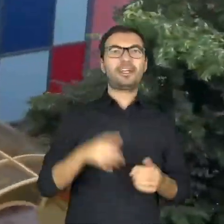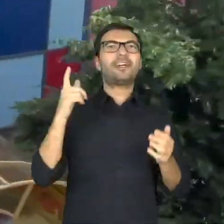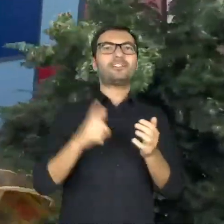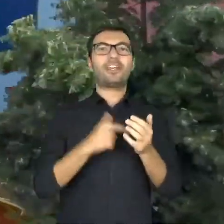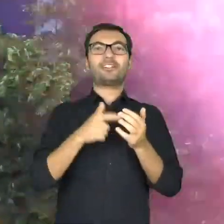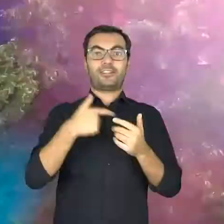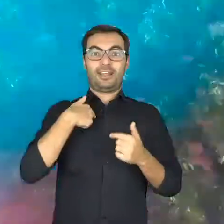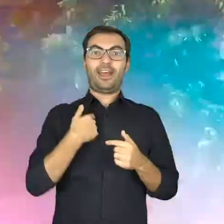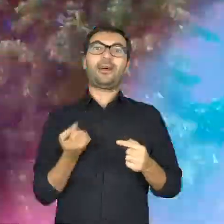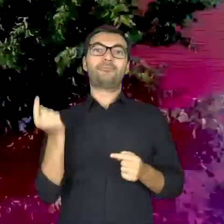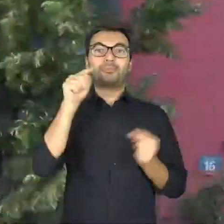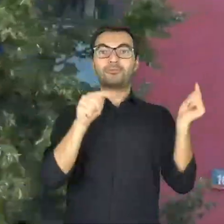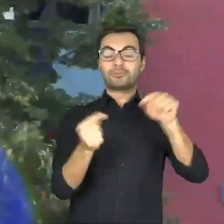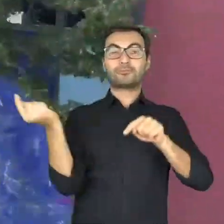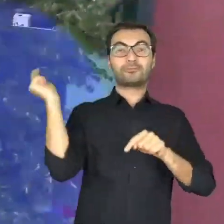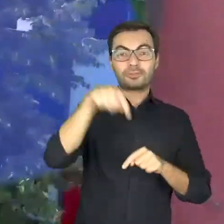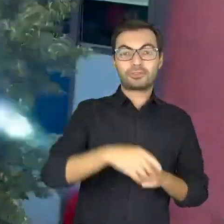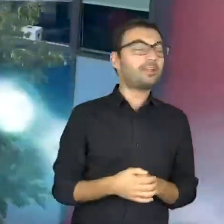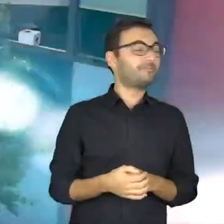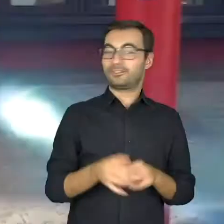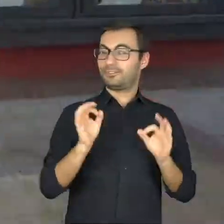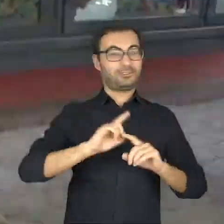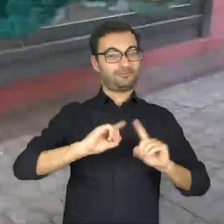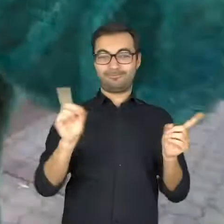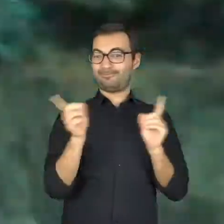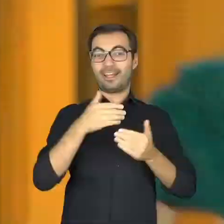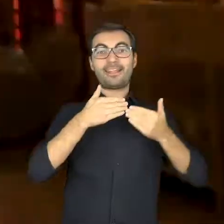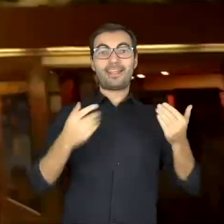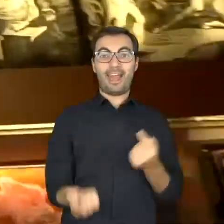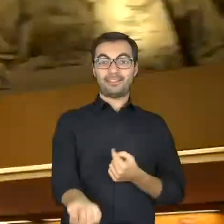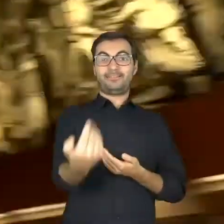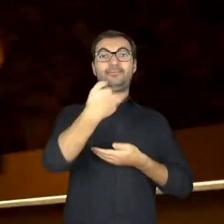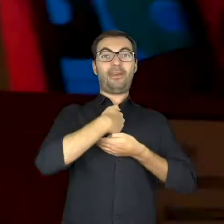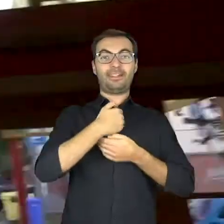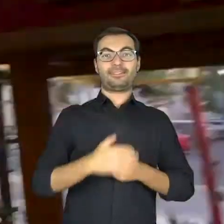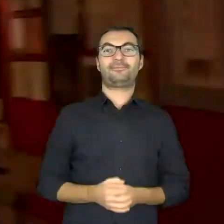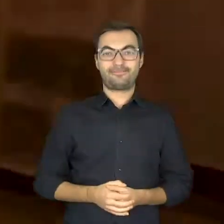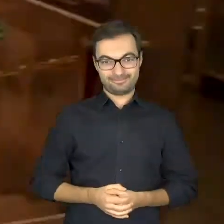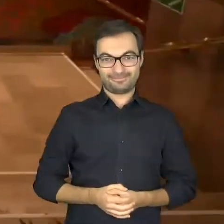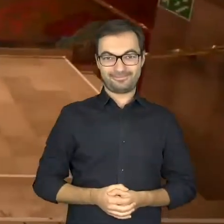I usually go there myself but today it came to me